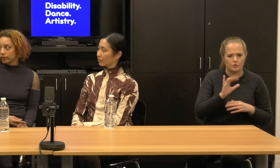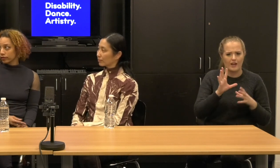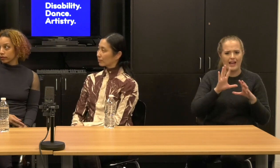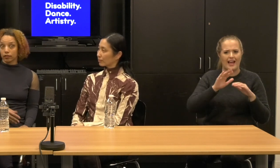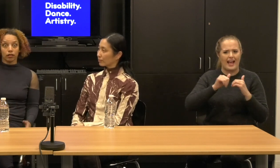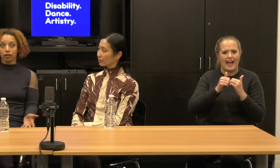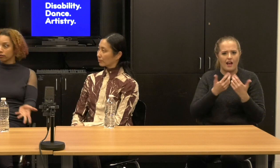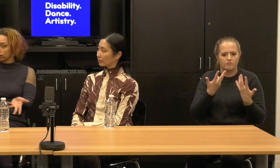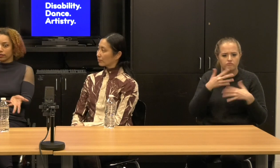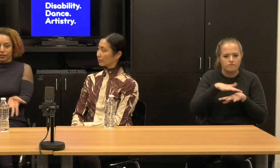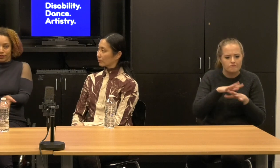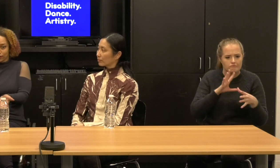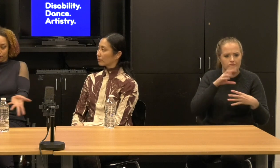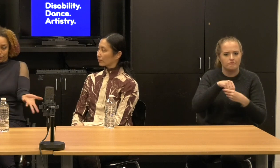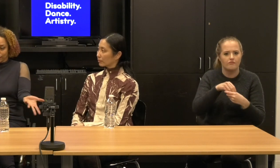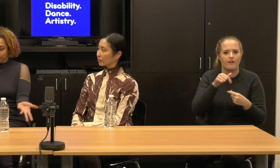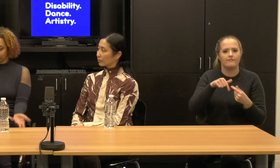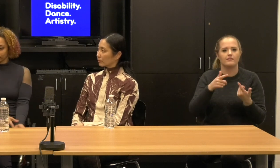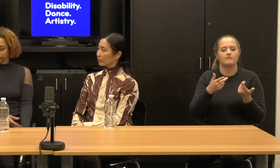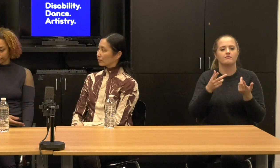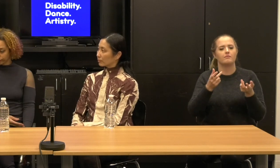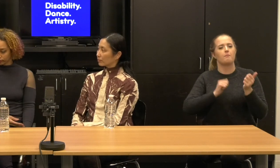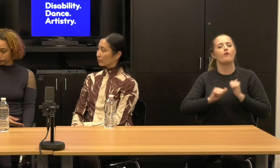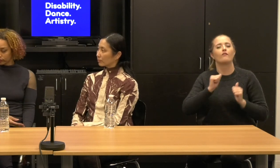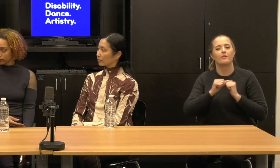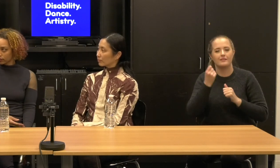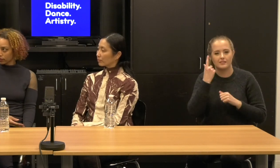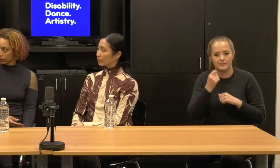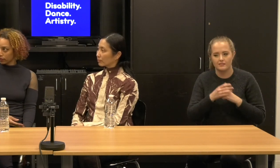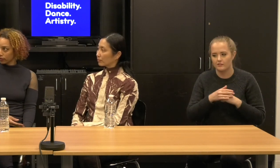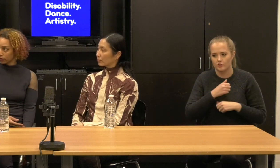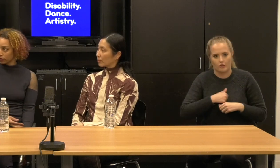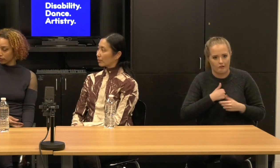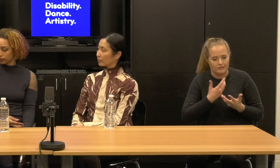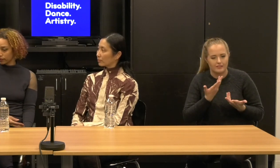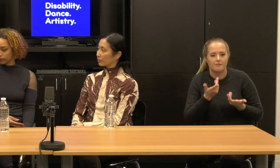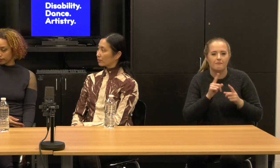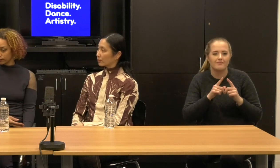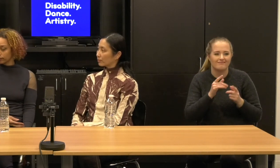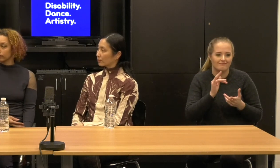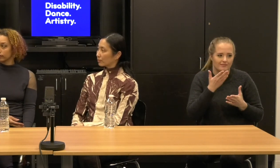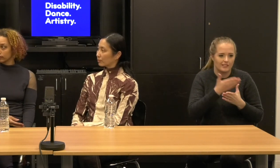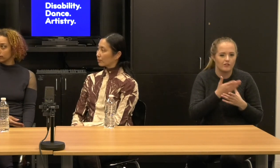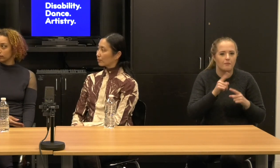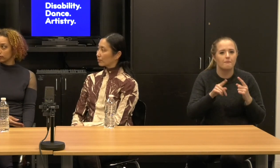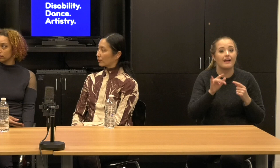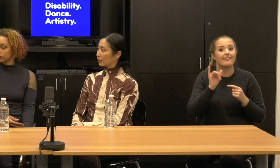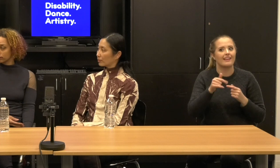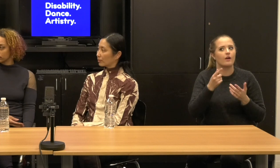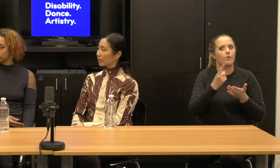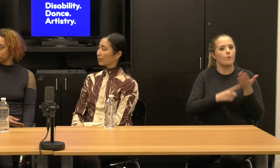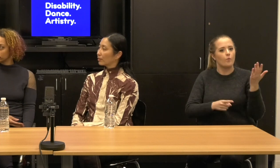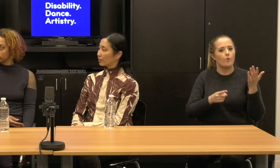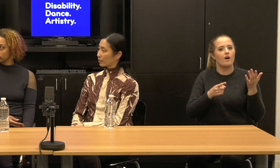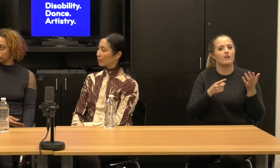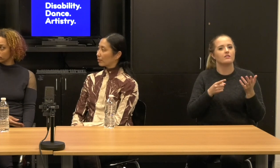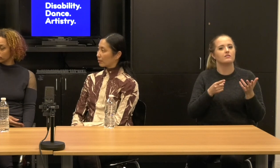I'm sorry, just to add that's actually sometimes how audio description is required in some cases, right? That It's almost a disembodied experience.